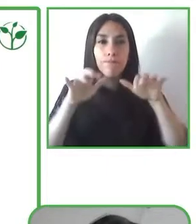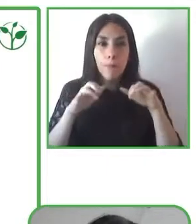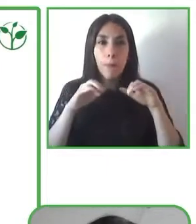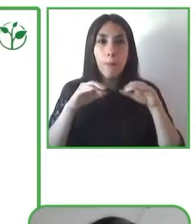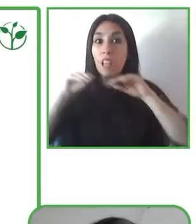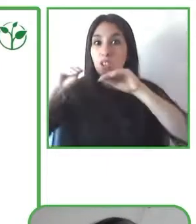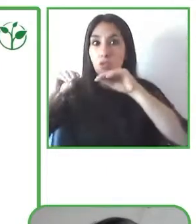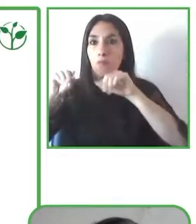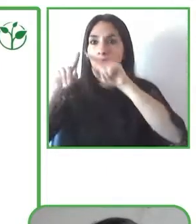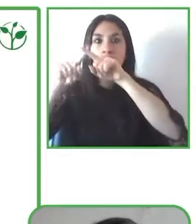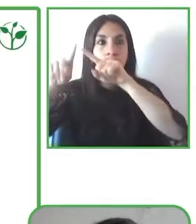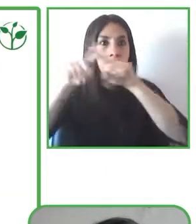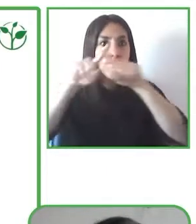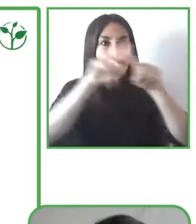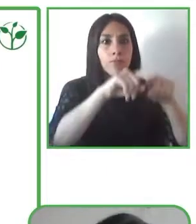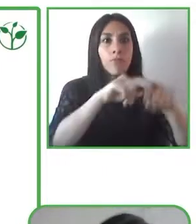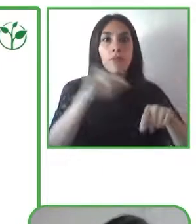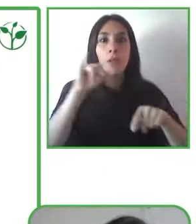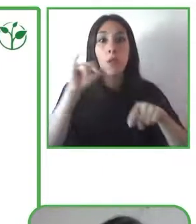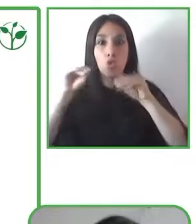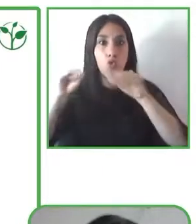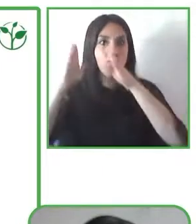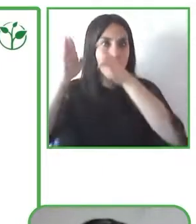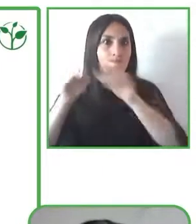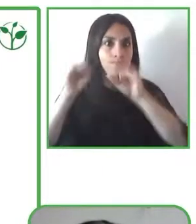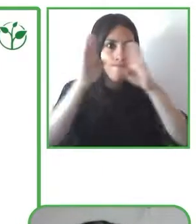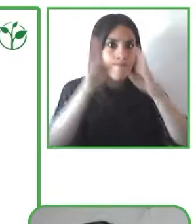so that they can also work with accessible books in the classroom.